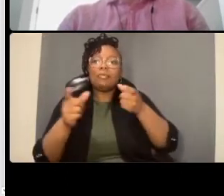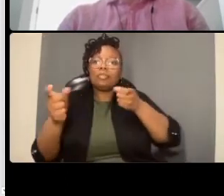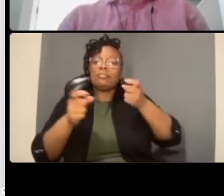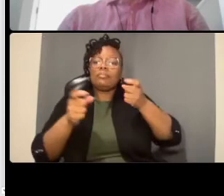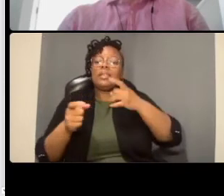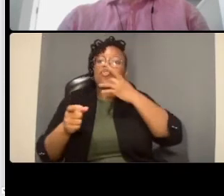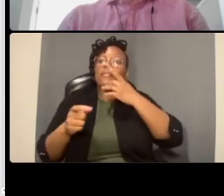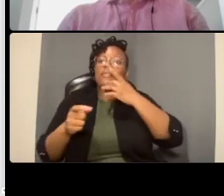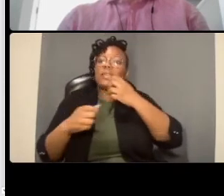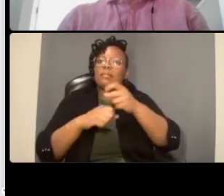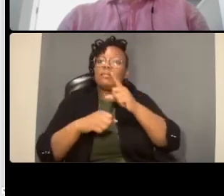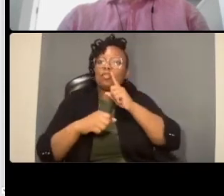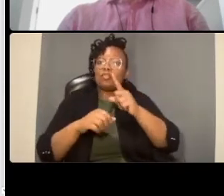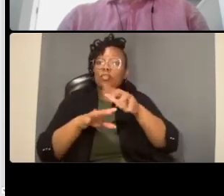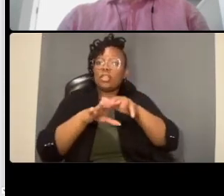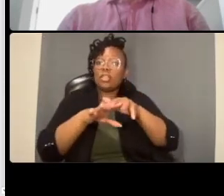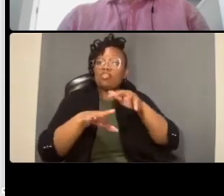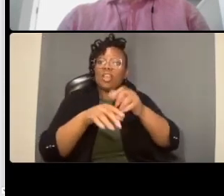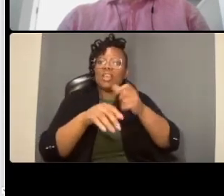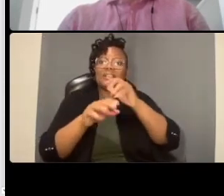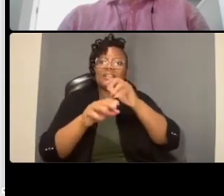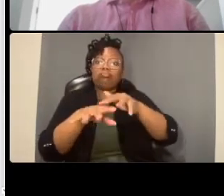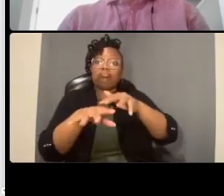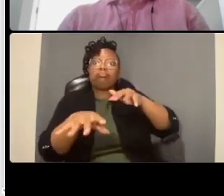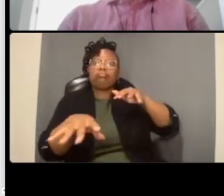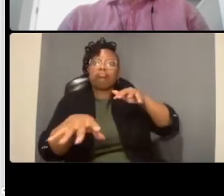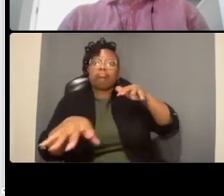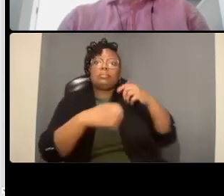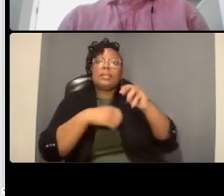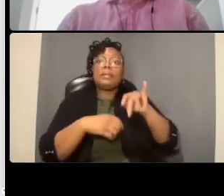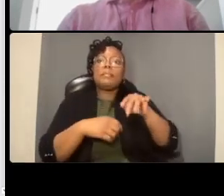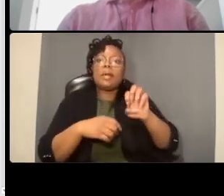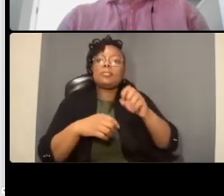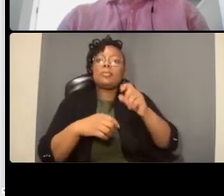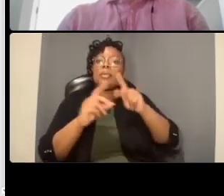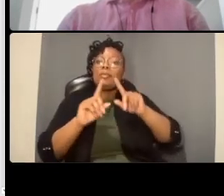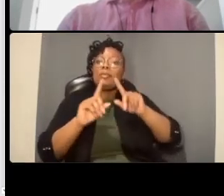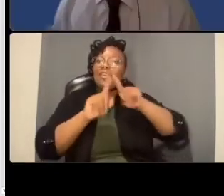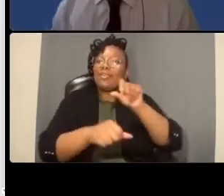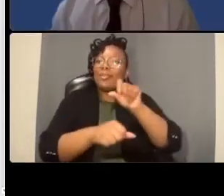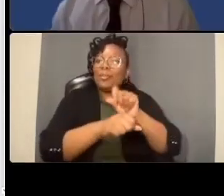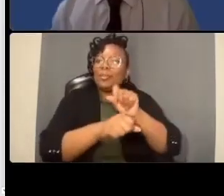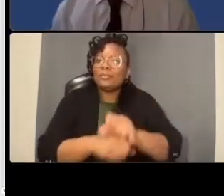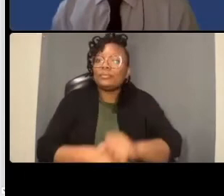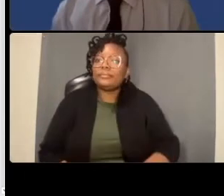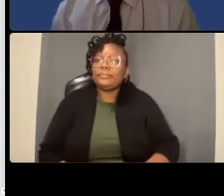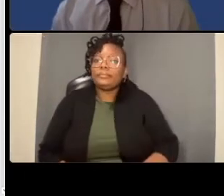uh conclude by saying um that um our safe routes to school uh division we're working with eaton